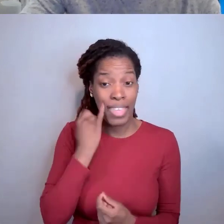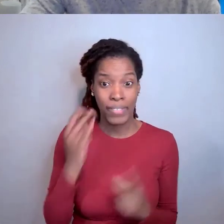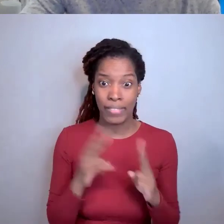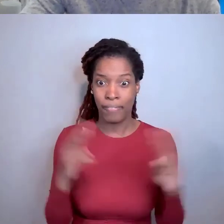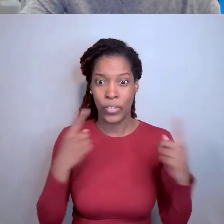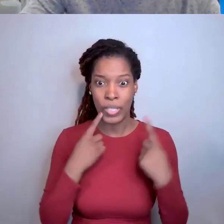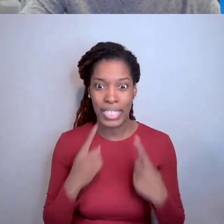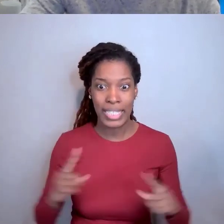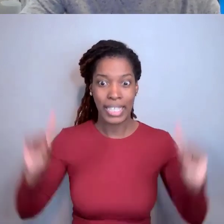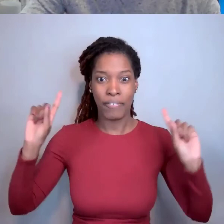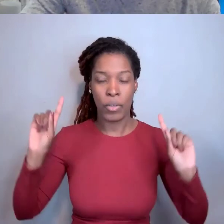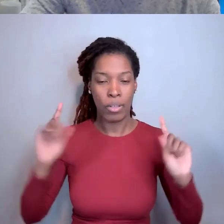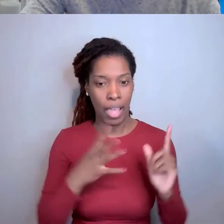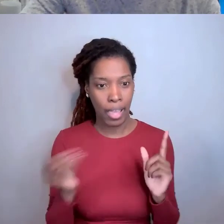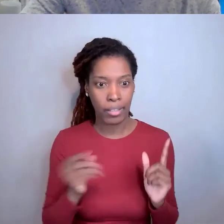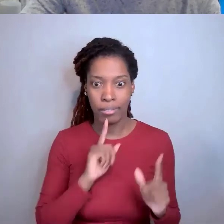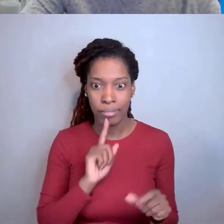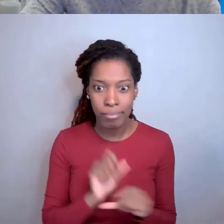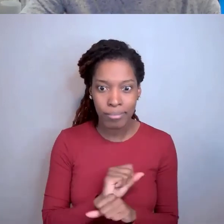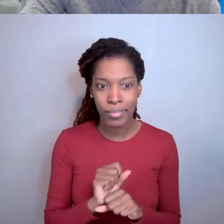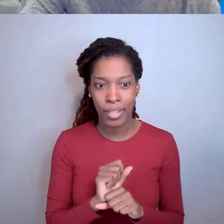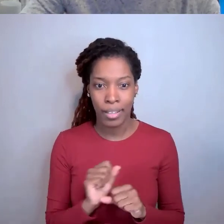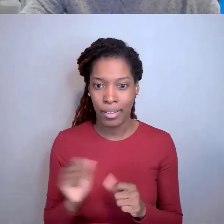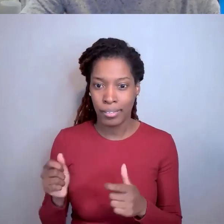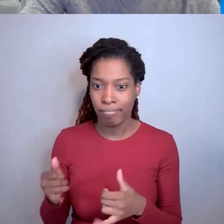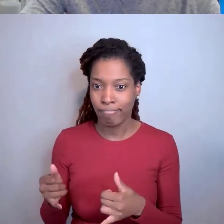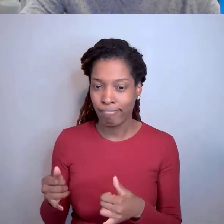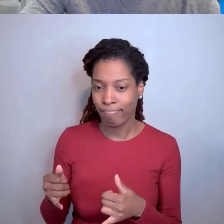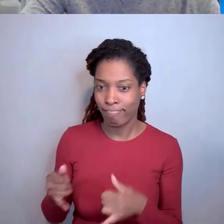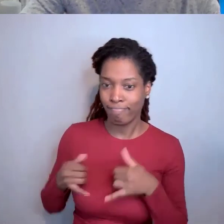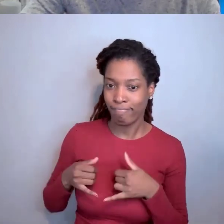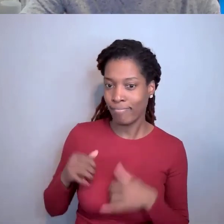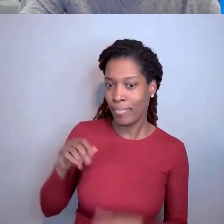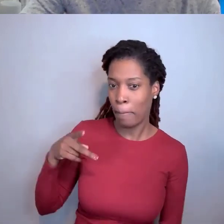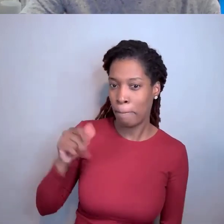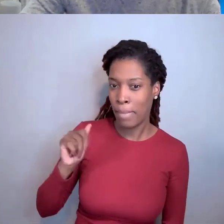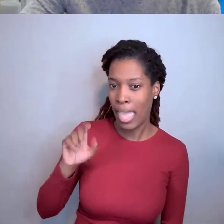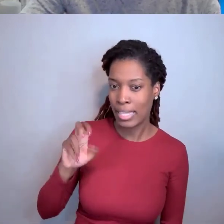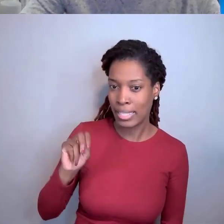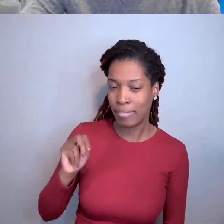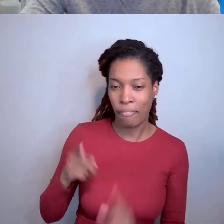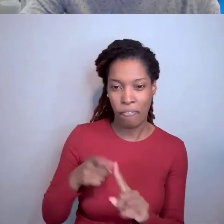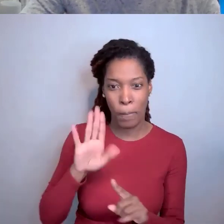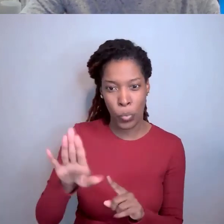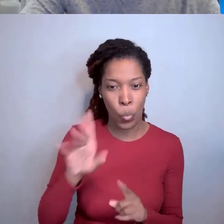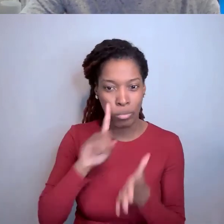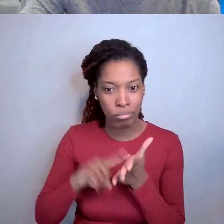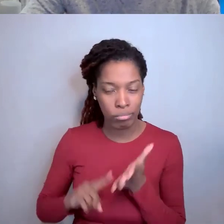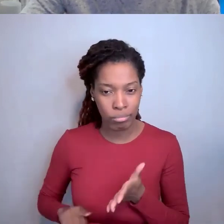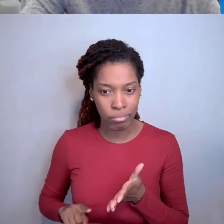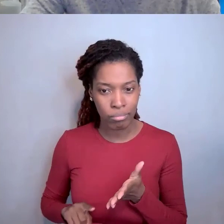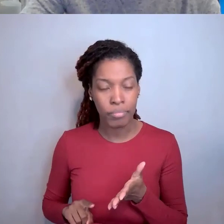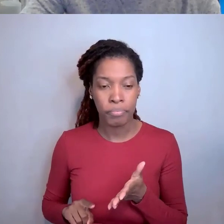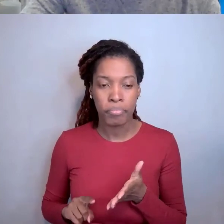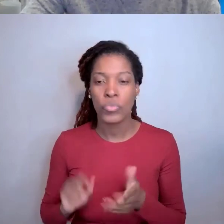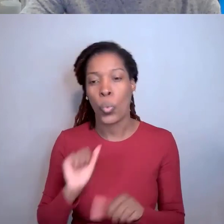and you actually were granted a patent as a result of that. So work with the technology transfer office